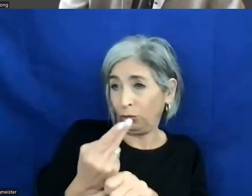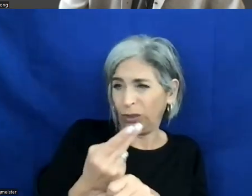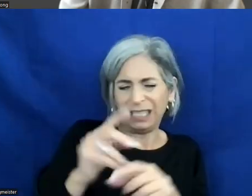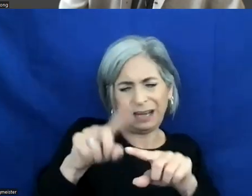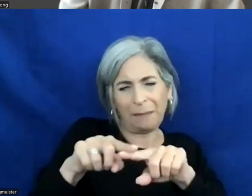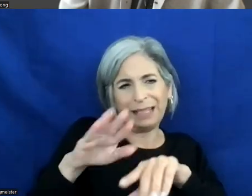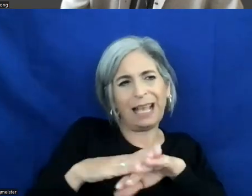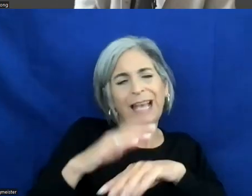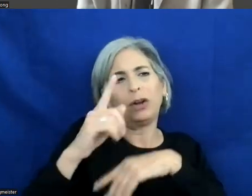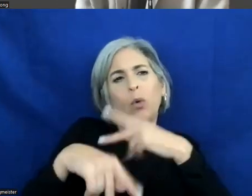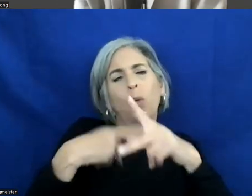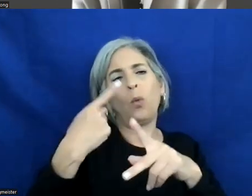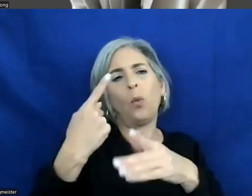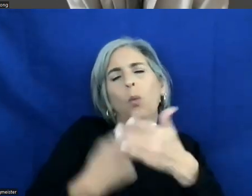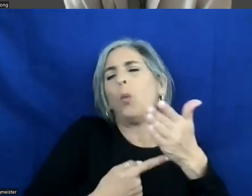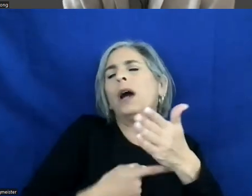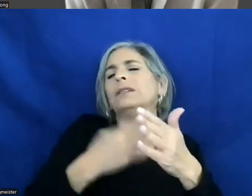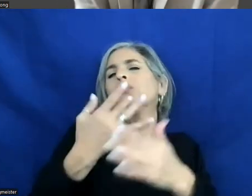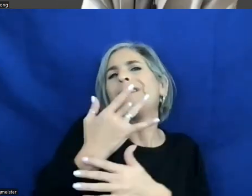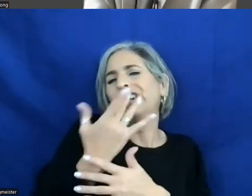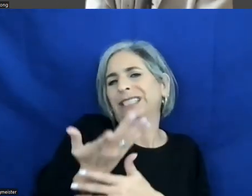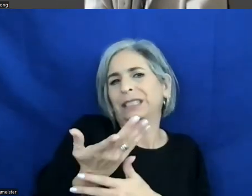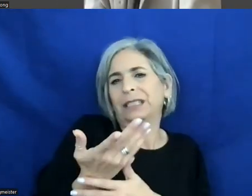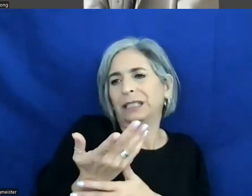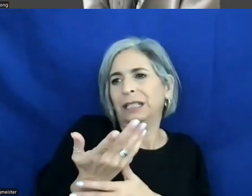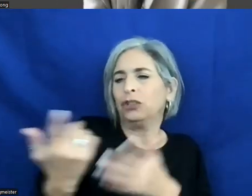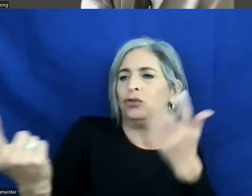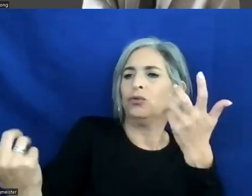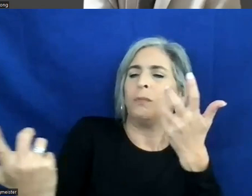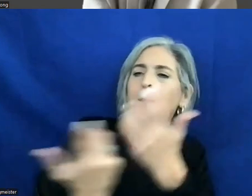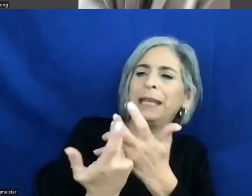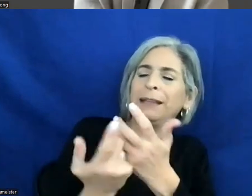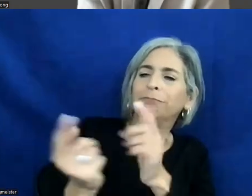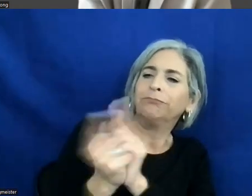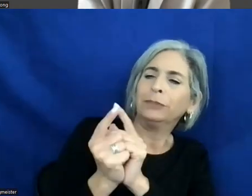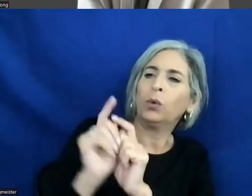what the preference is and to meet them where they're at as far as hand-offs are concerned.